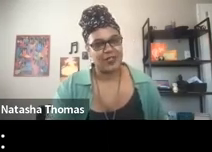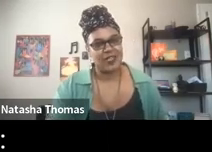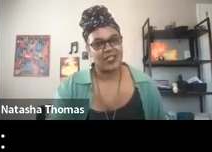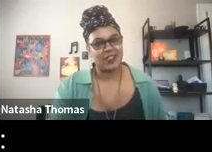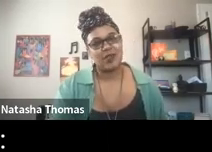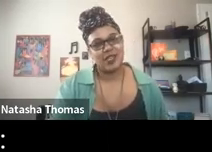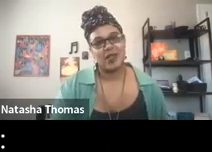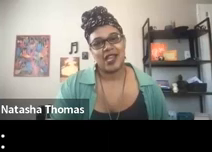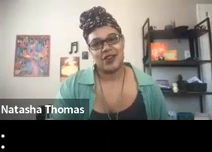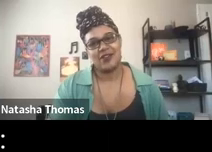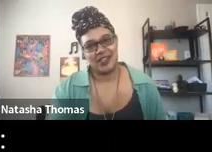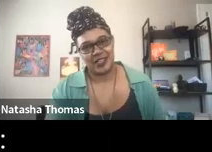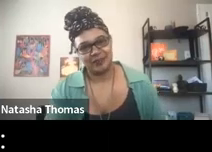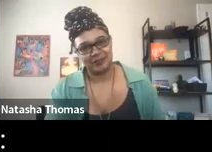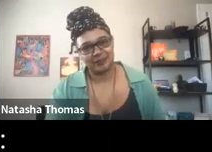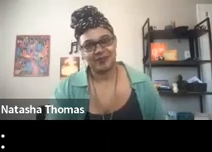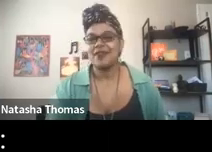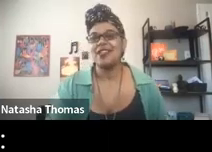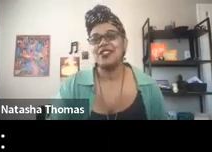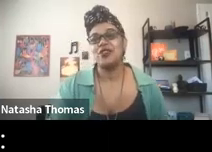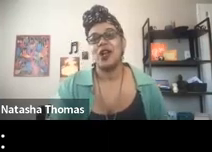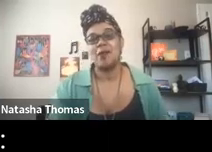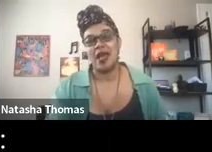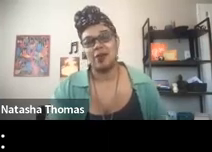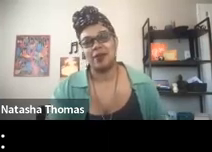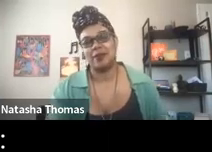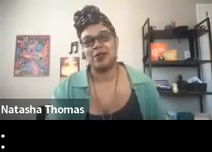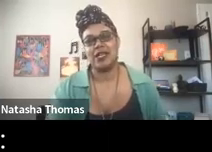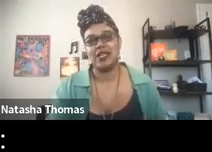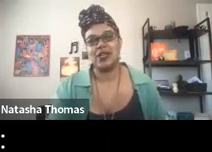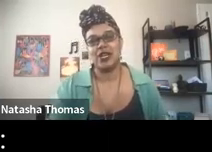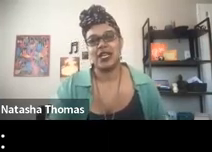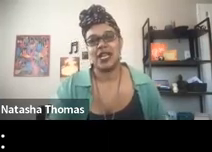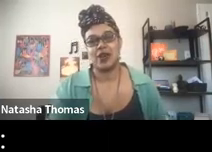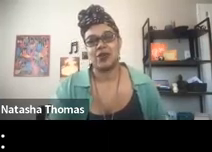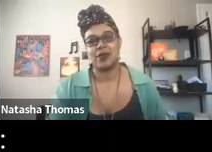To be a black creative healing is to draw a map between here and now.